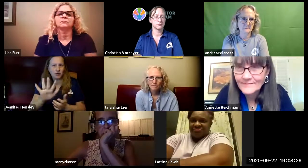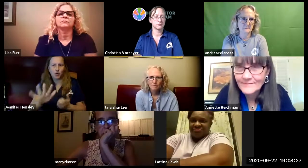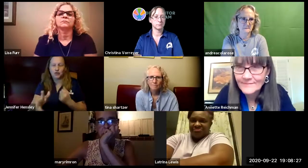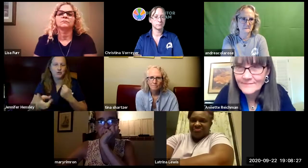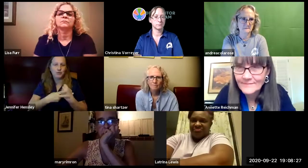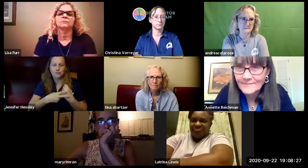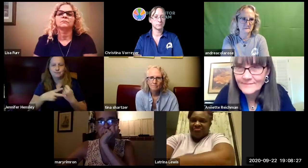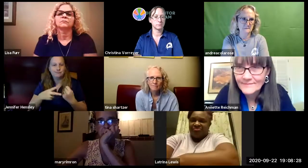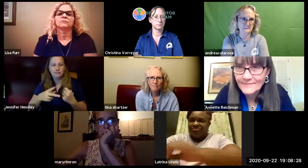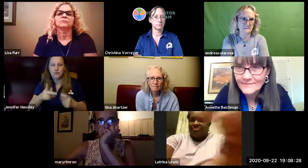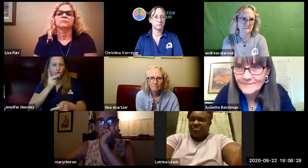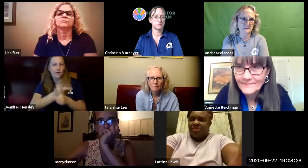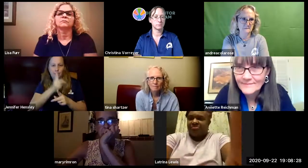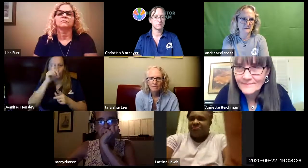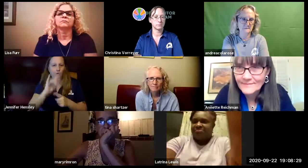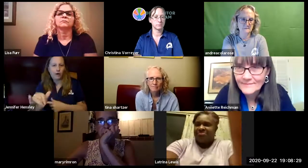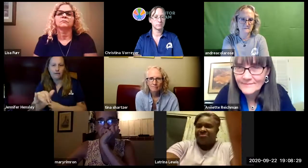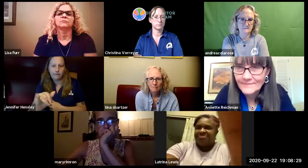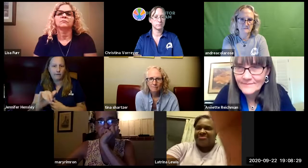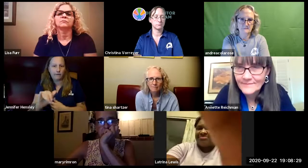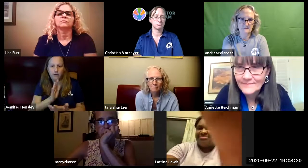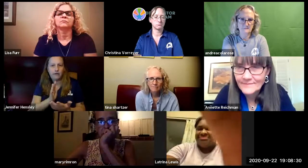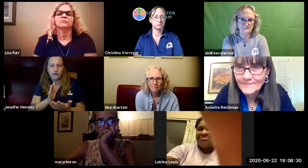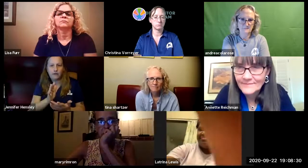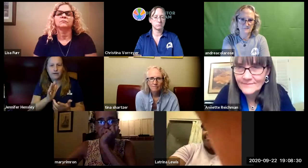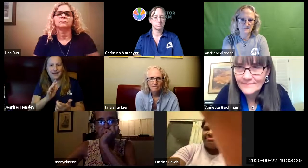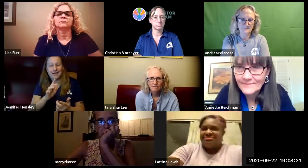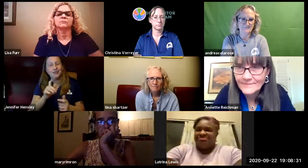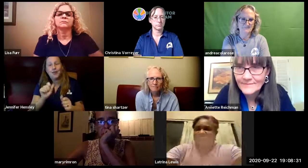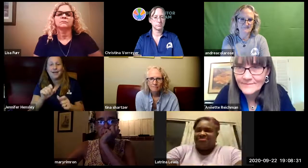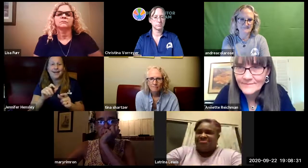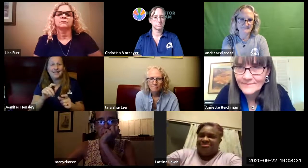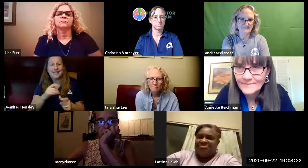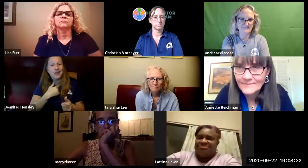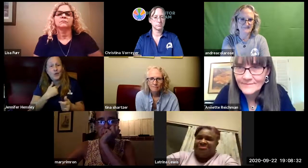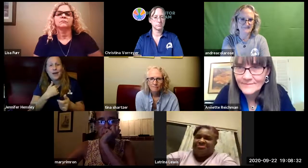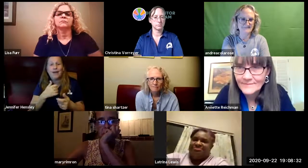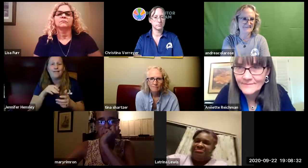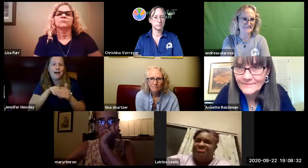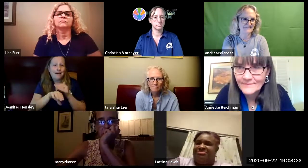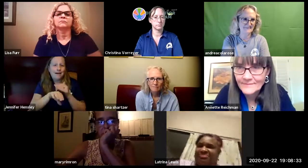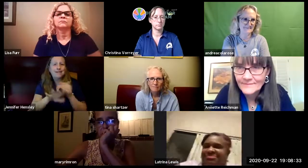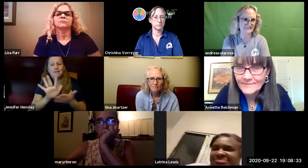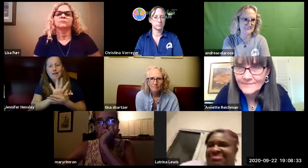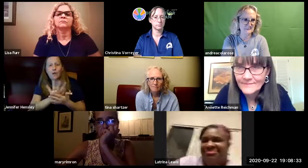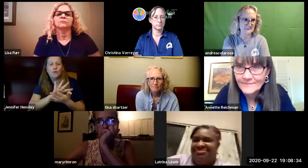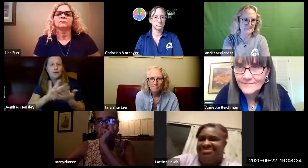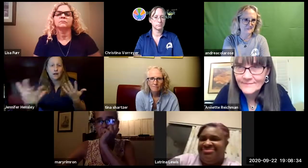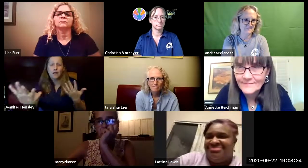several times um and i think once you purchase it you can